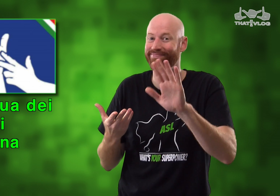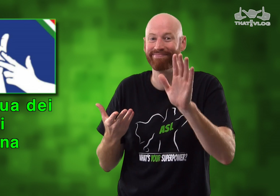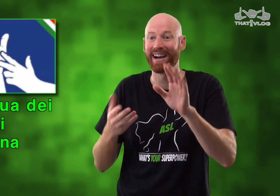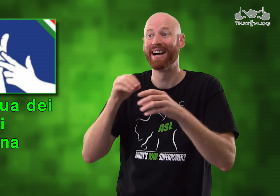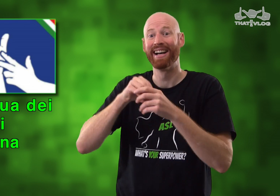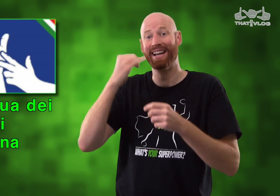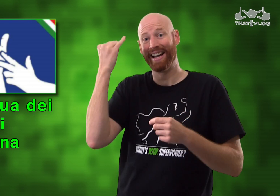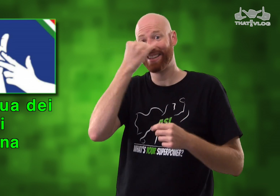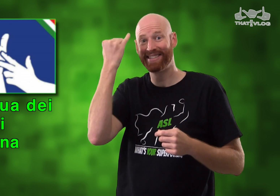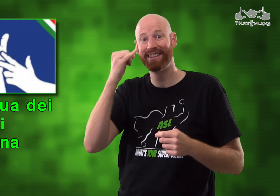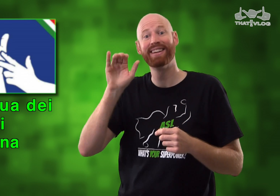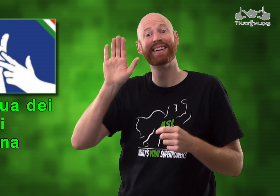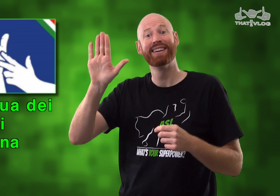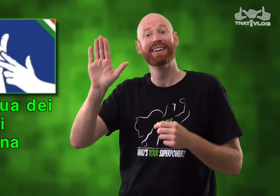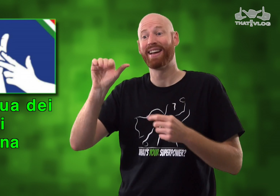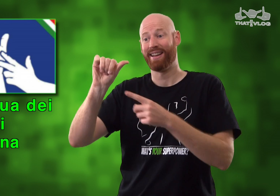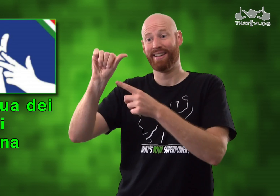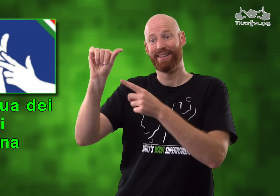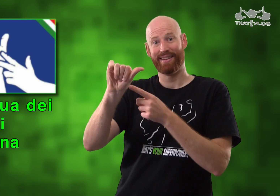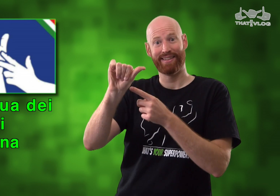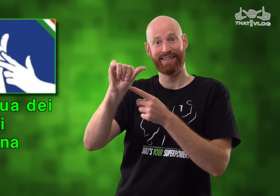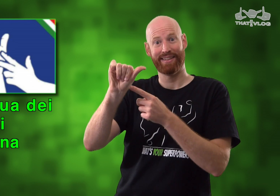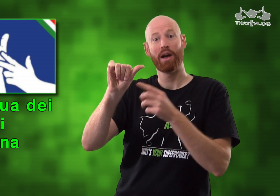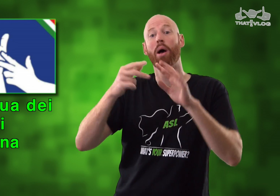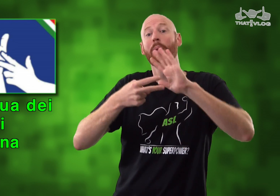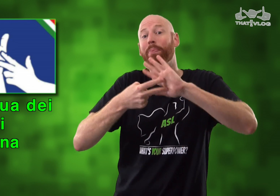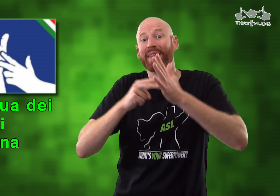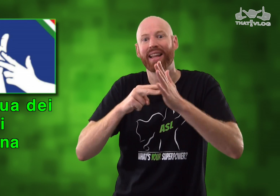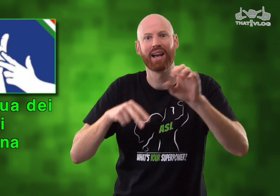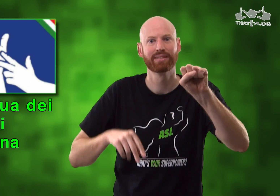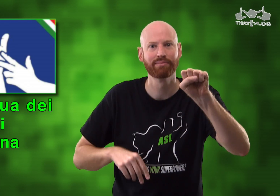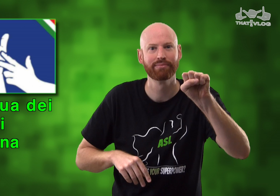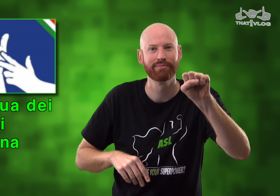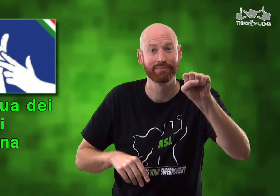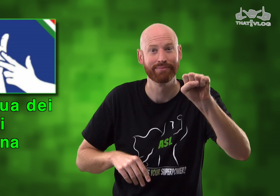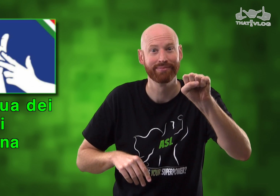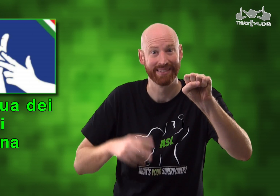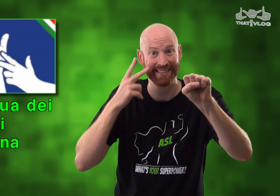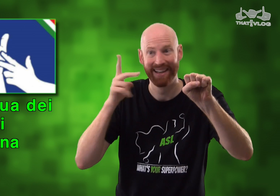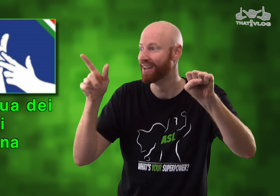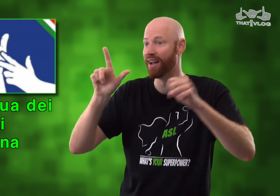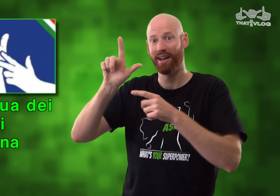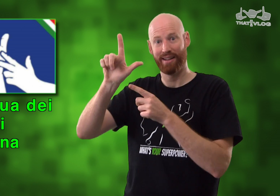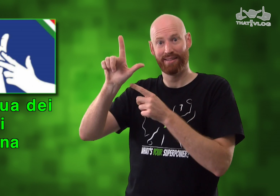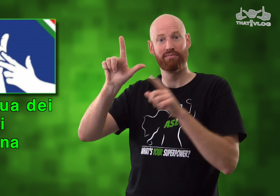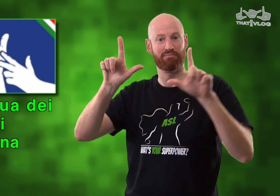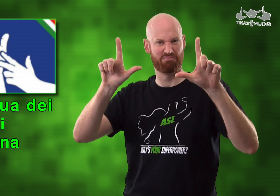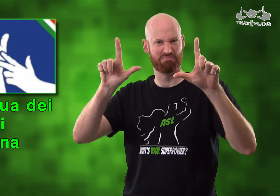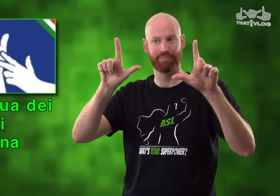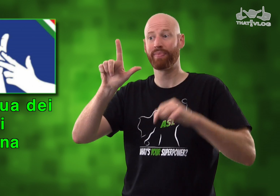Well in Italy, their production of 'S' is made by doing our